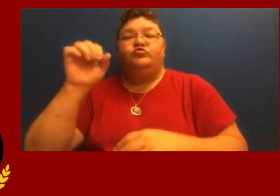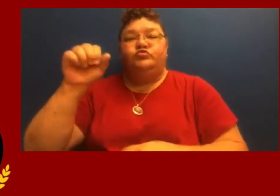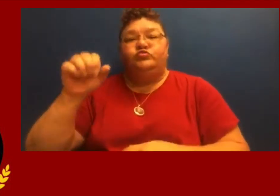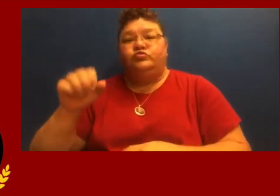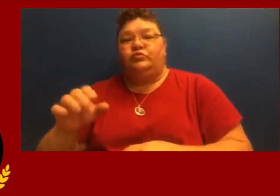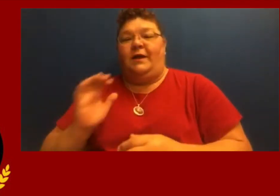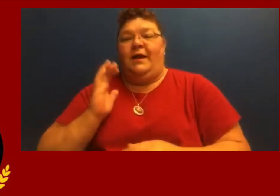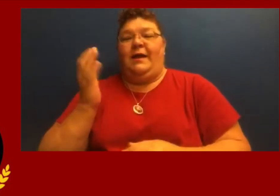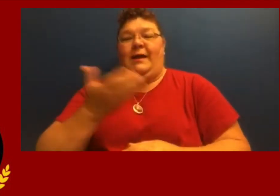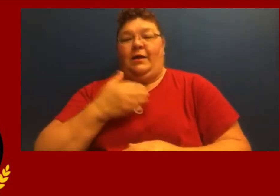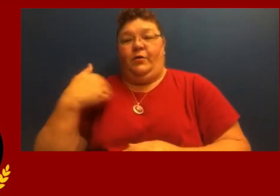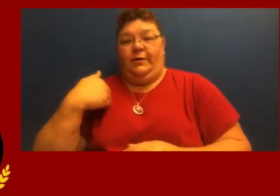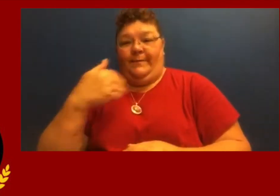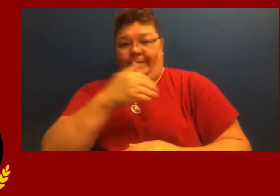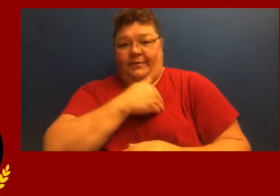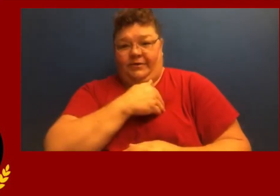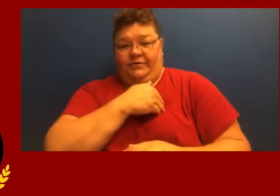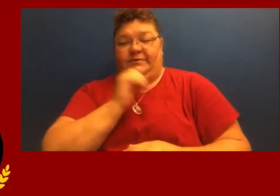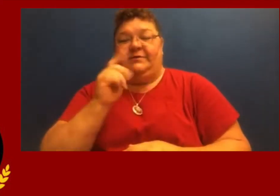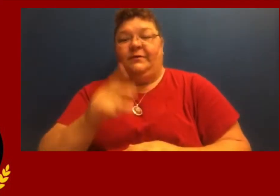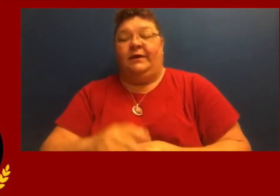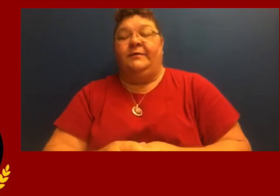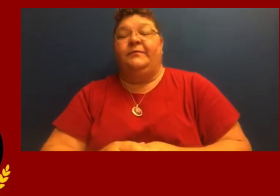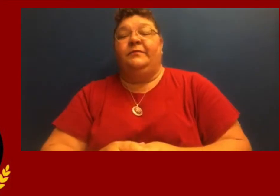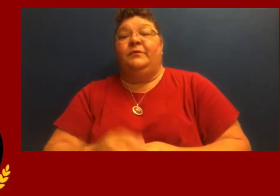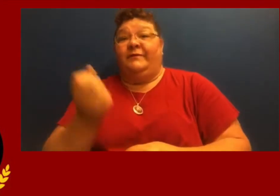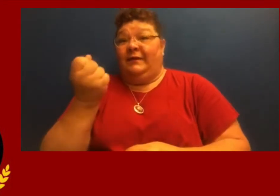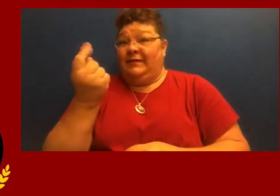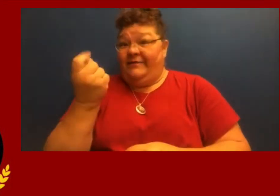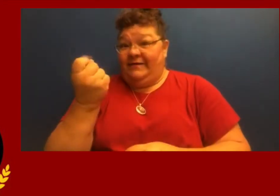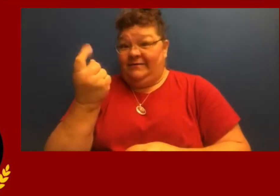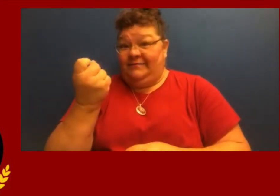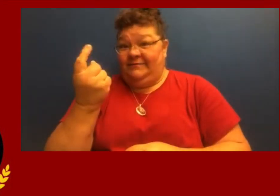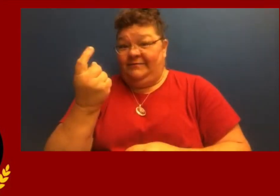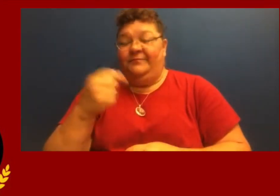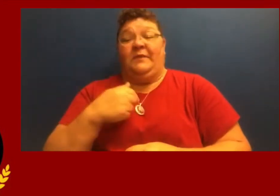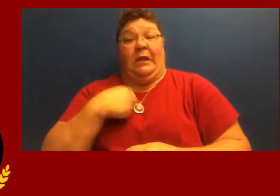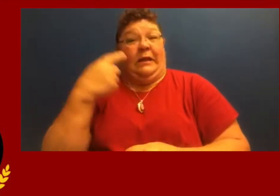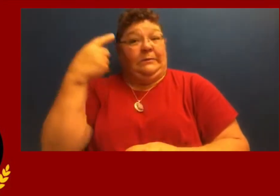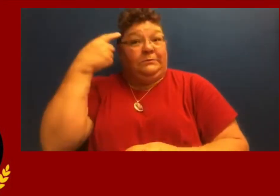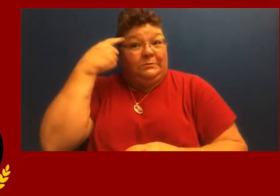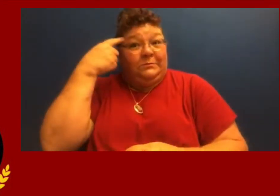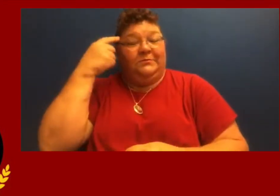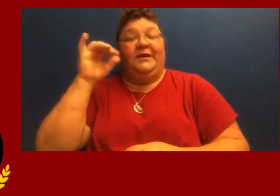I will go ahead and list all the names of our members. Again, we have 11 students.